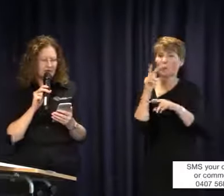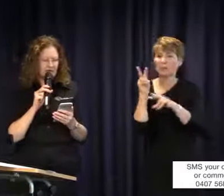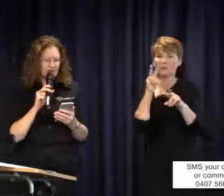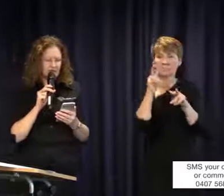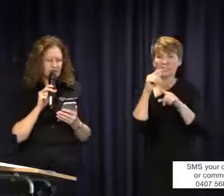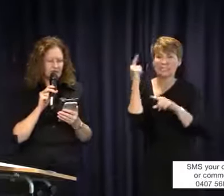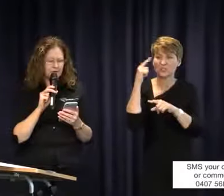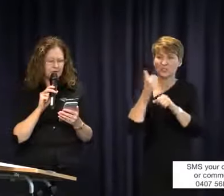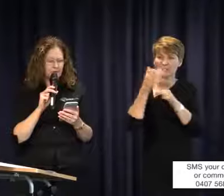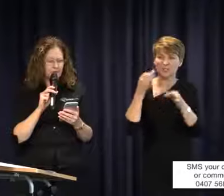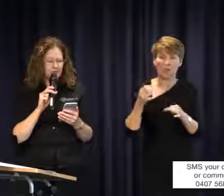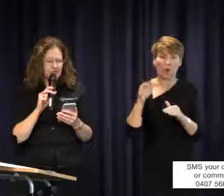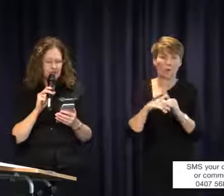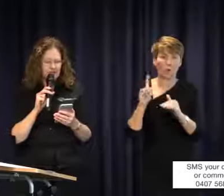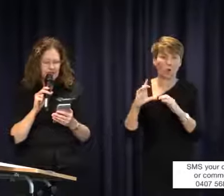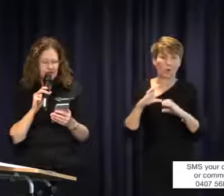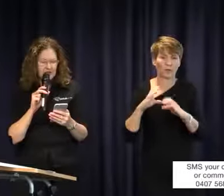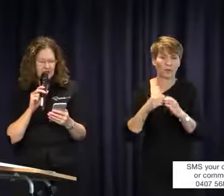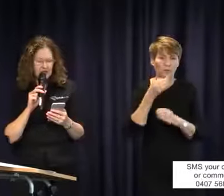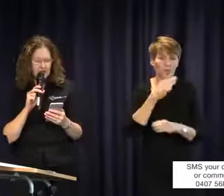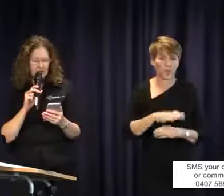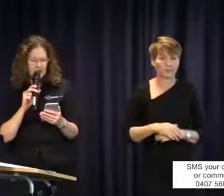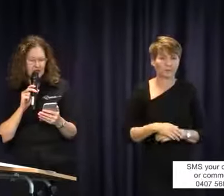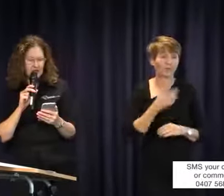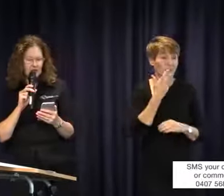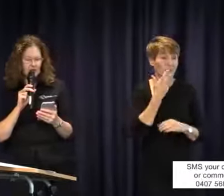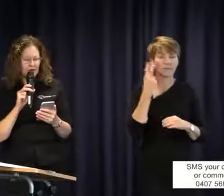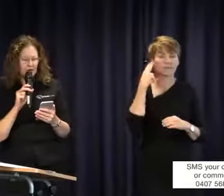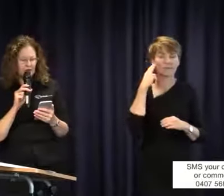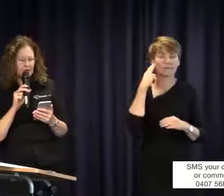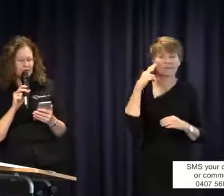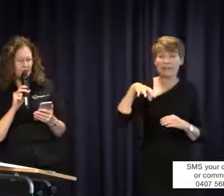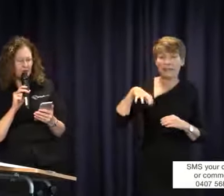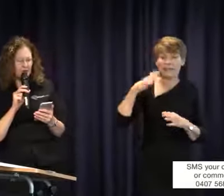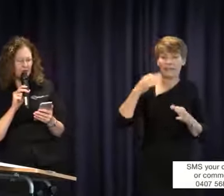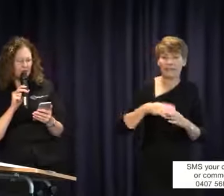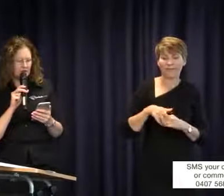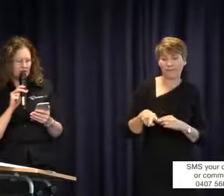For example, a deaf facility decides it's only for oral students and signing students